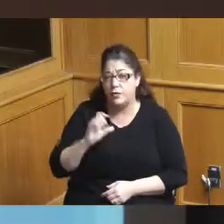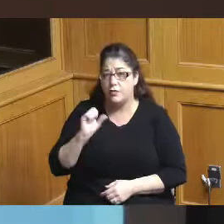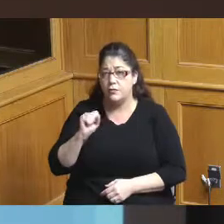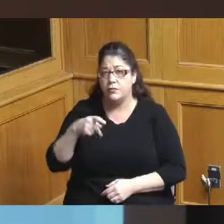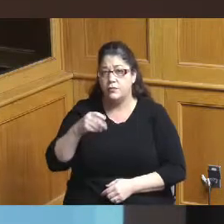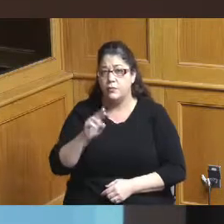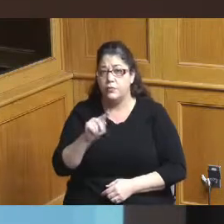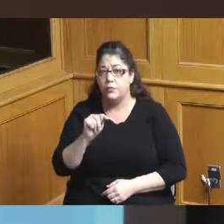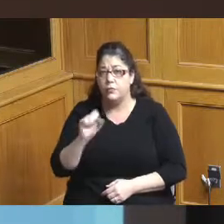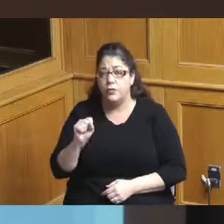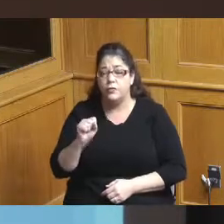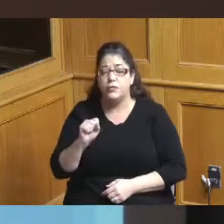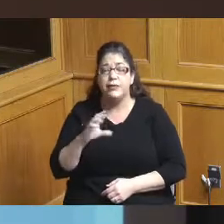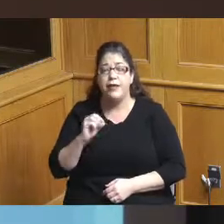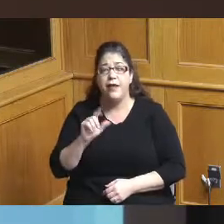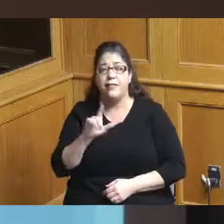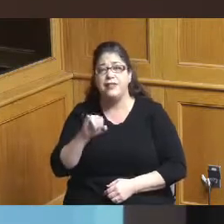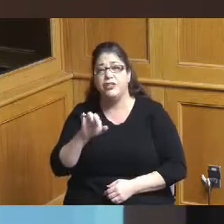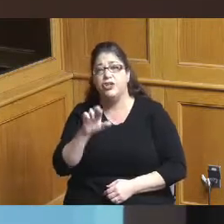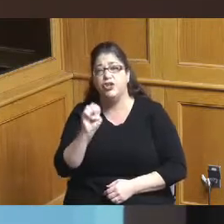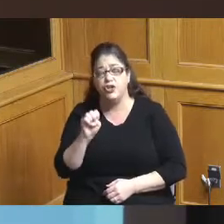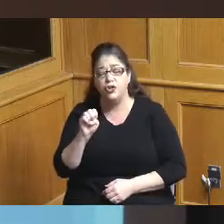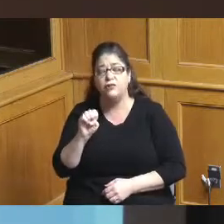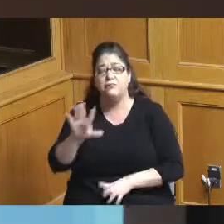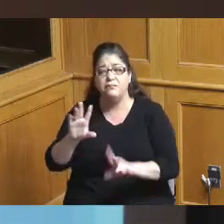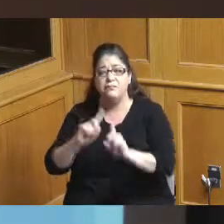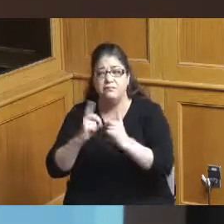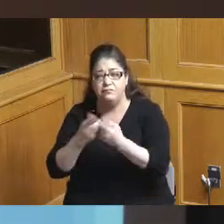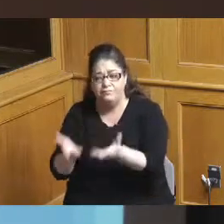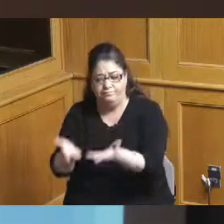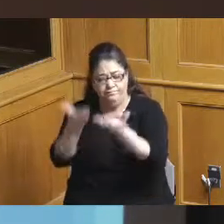provided some recommendations to the city the county and the business community